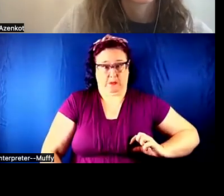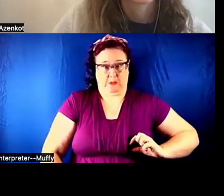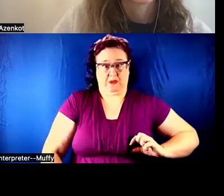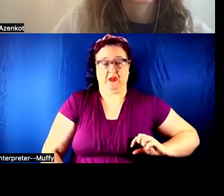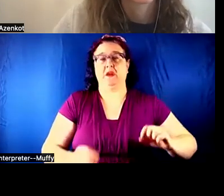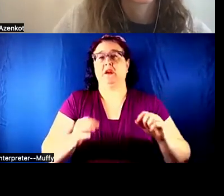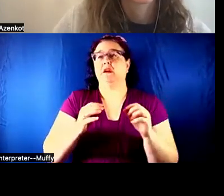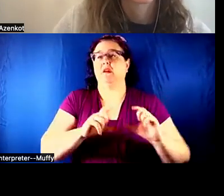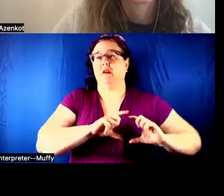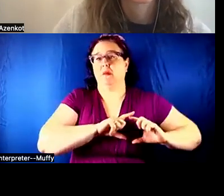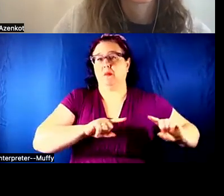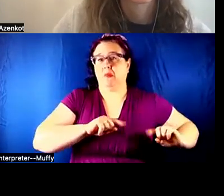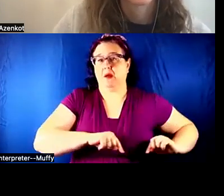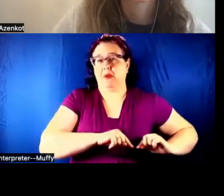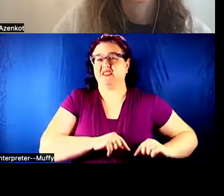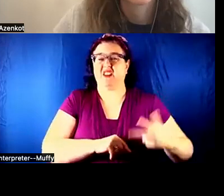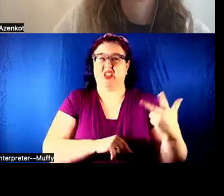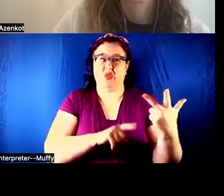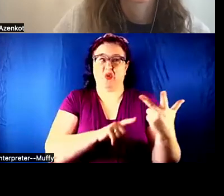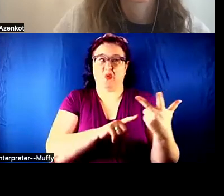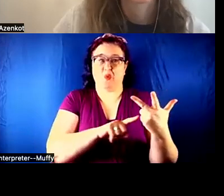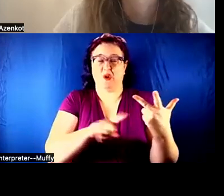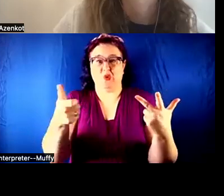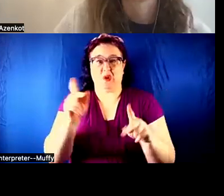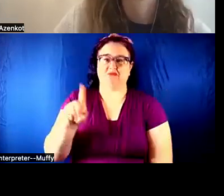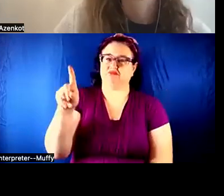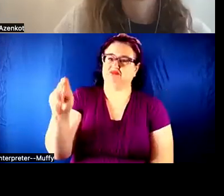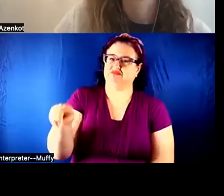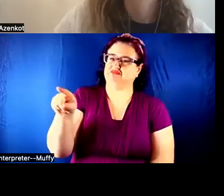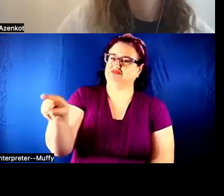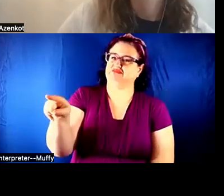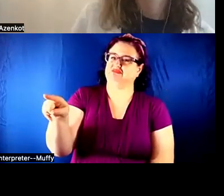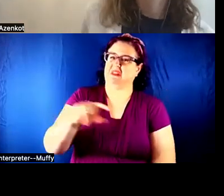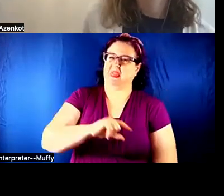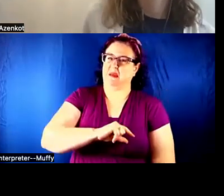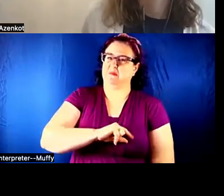three to 10 people asked me about the pin on there. It's different. If we had something